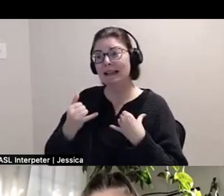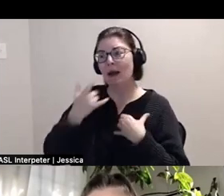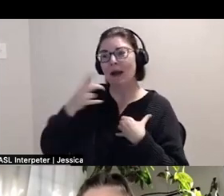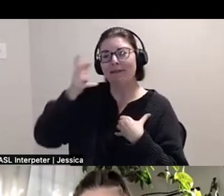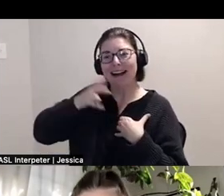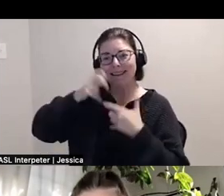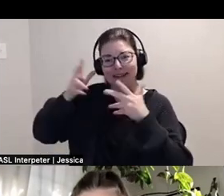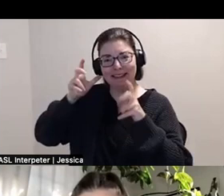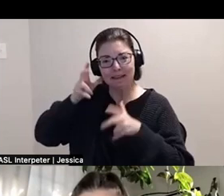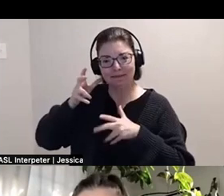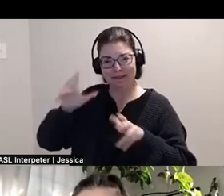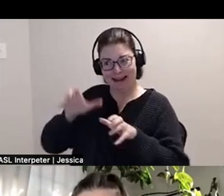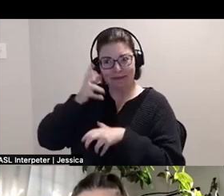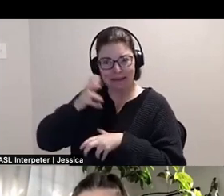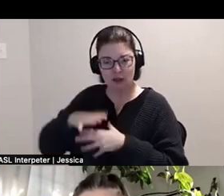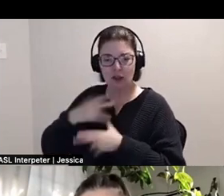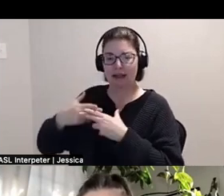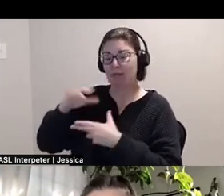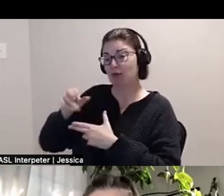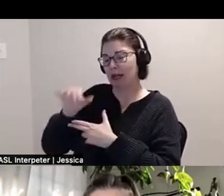throughout this talk.